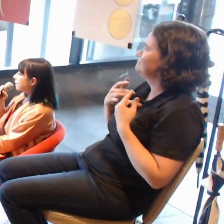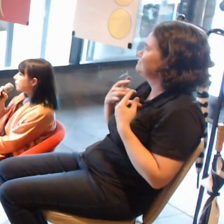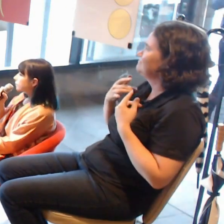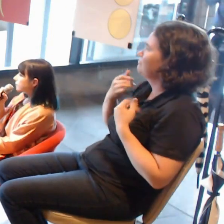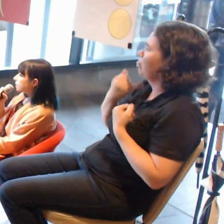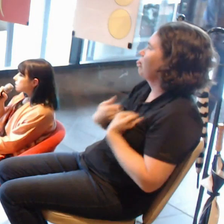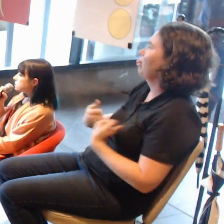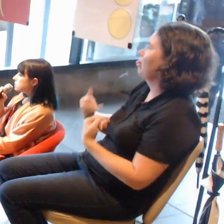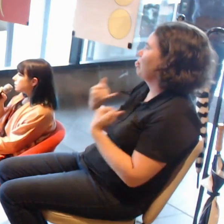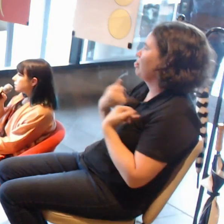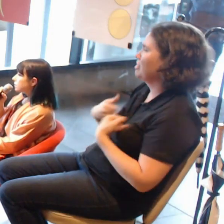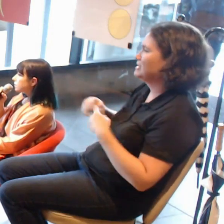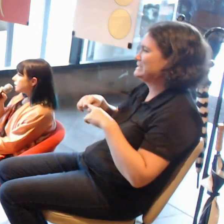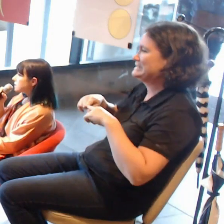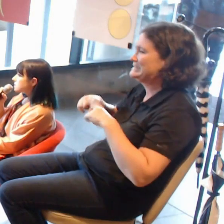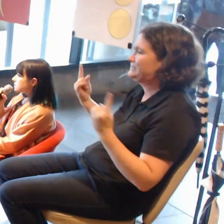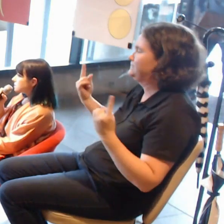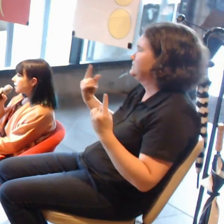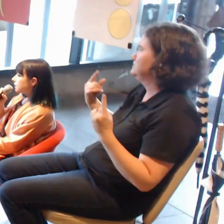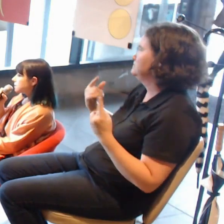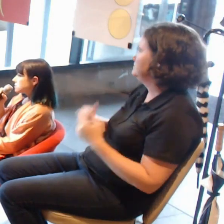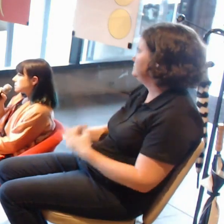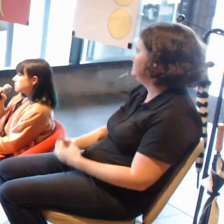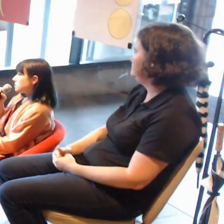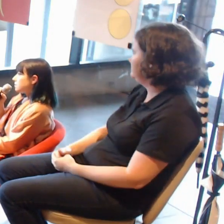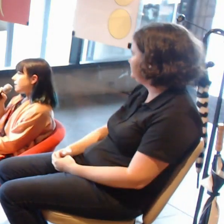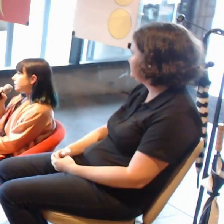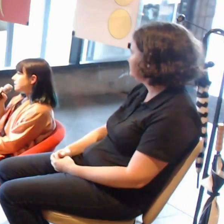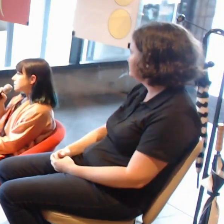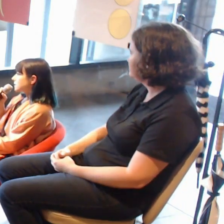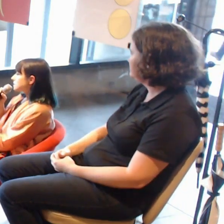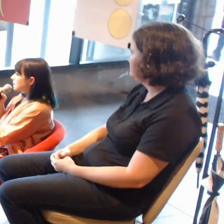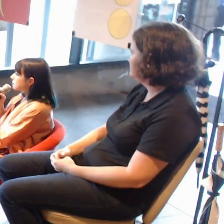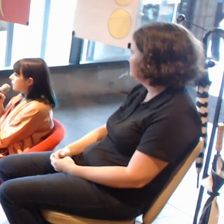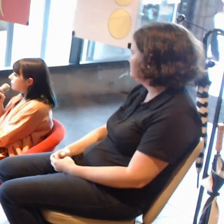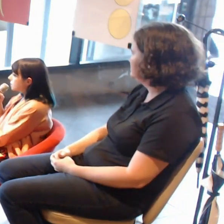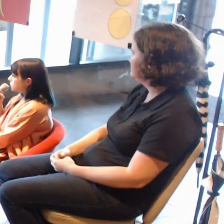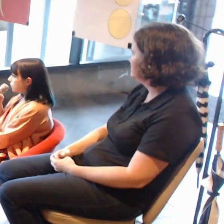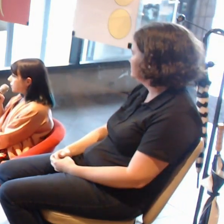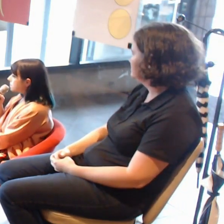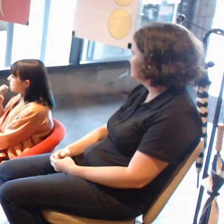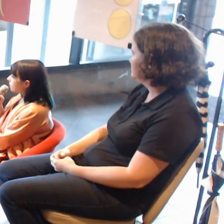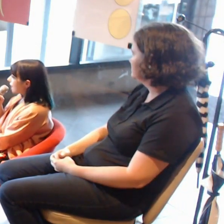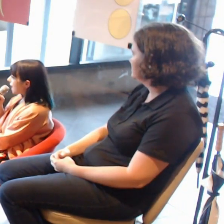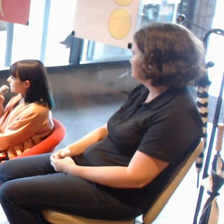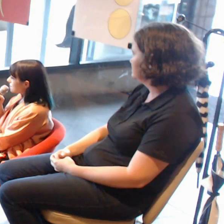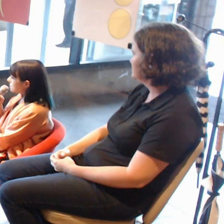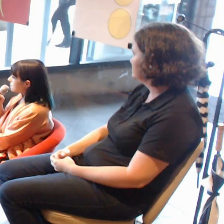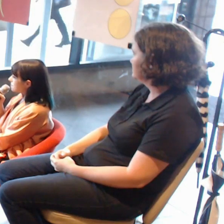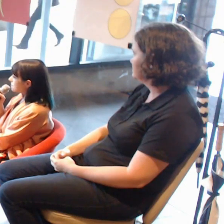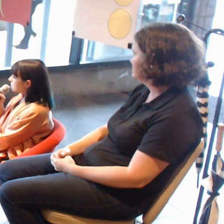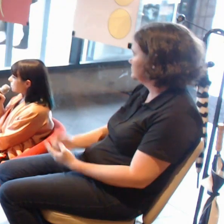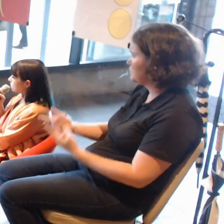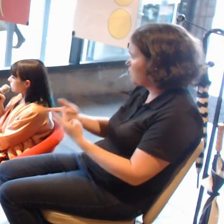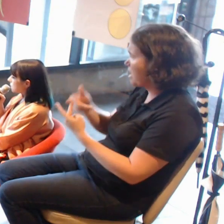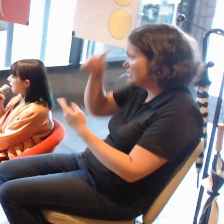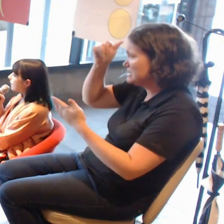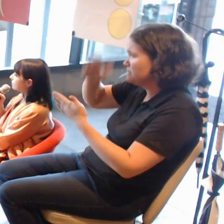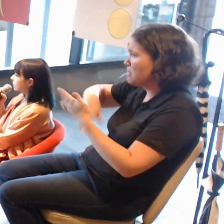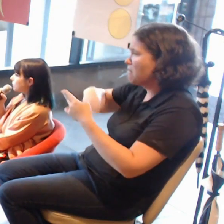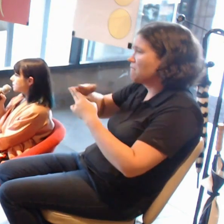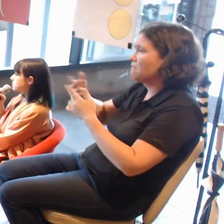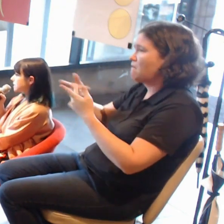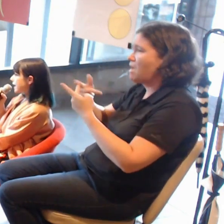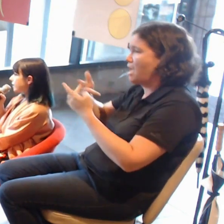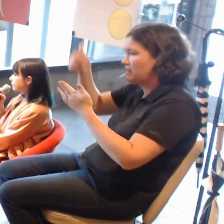So it's about the experience that the artists would like the audience to have,